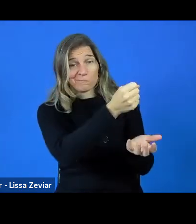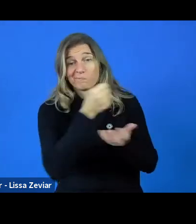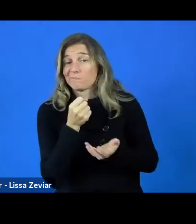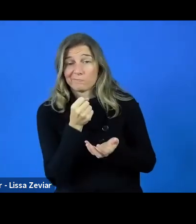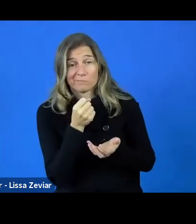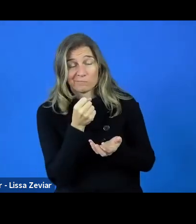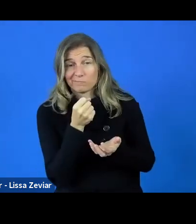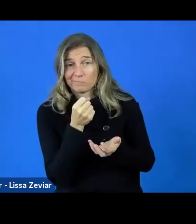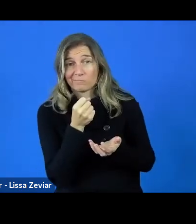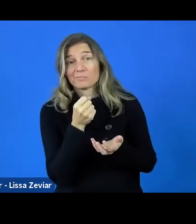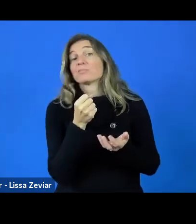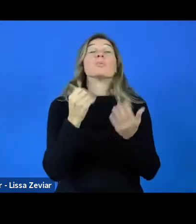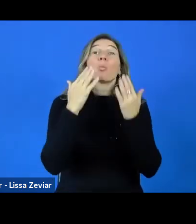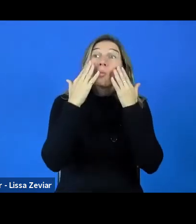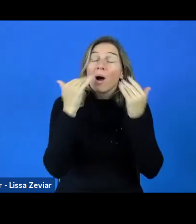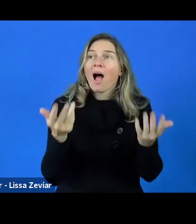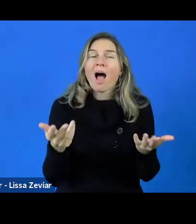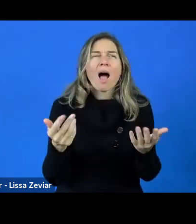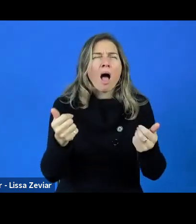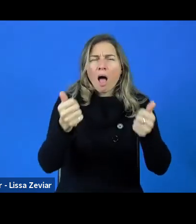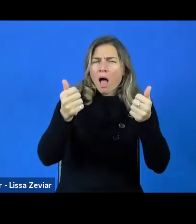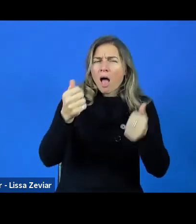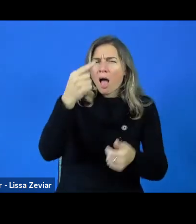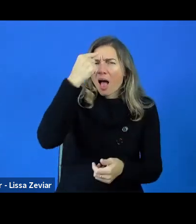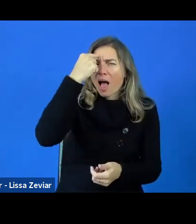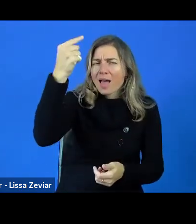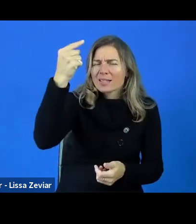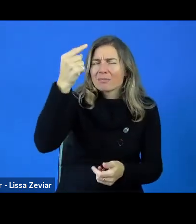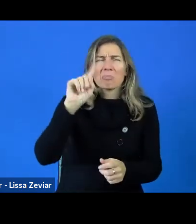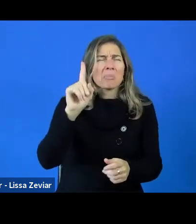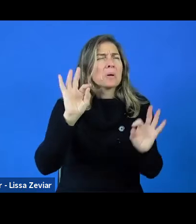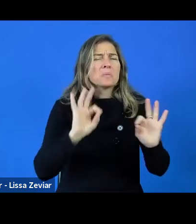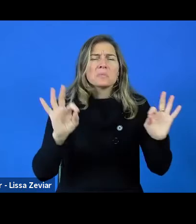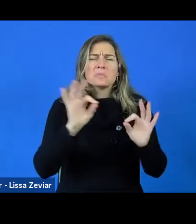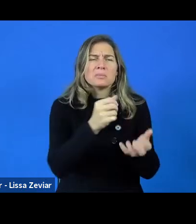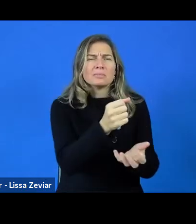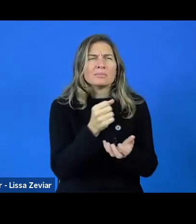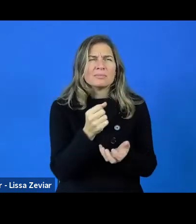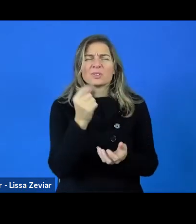You have a great idea but nobody wants to pay for it. The first question to me is always: